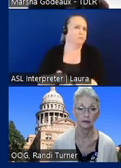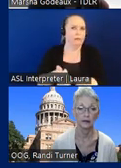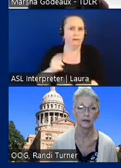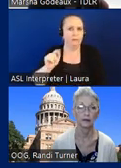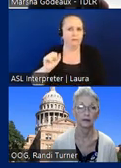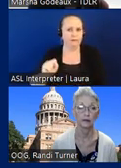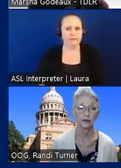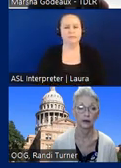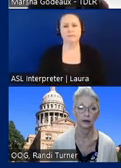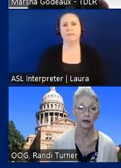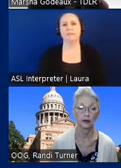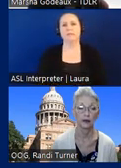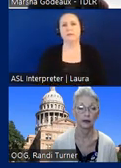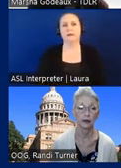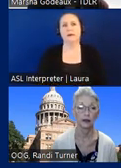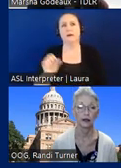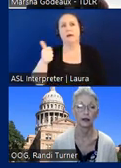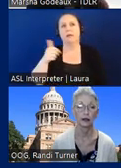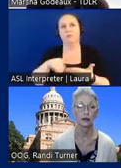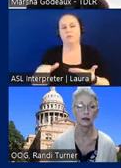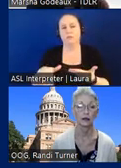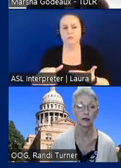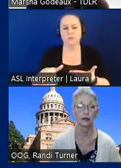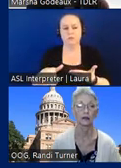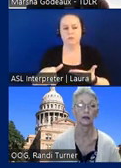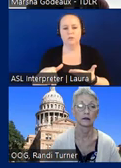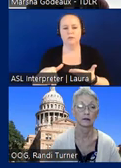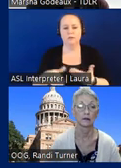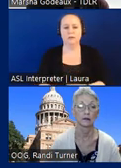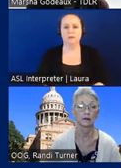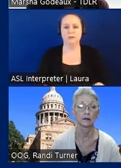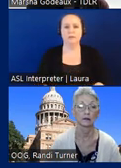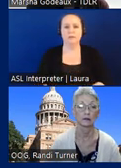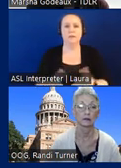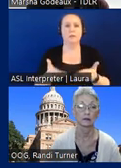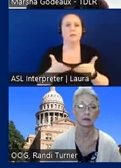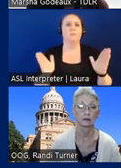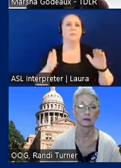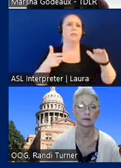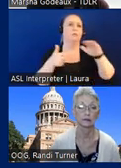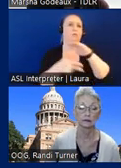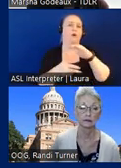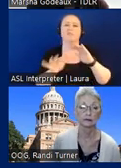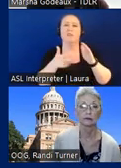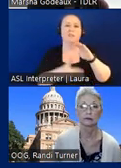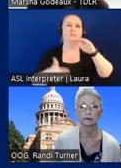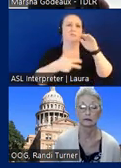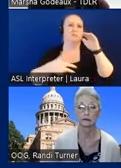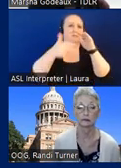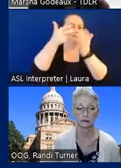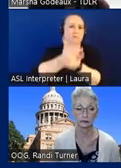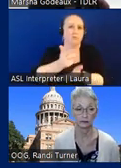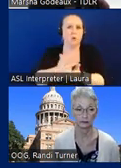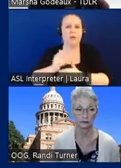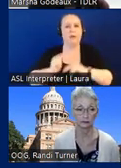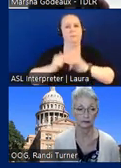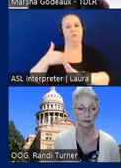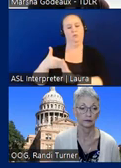Another exemption is public garages or parking garages that are built prior to 19, I believe